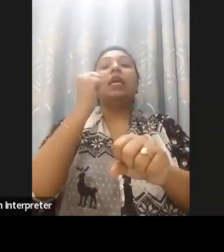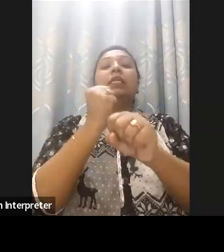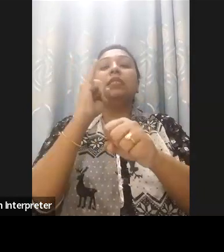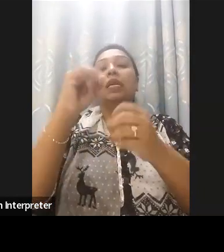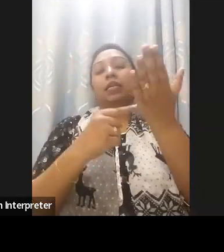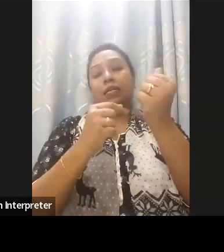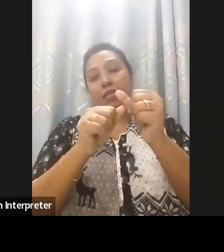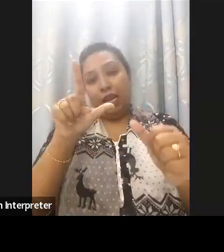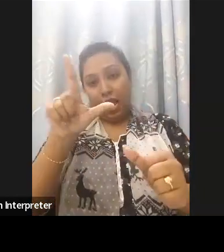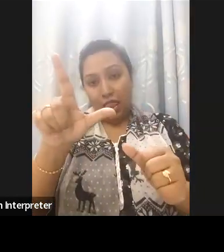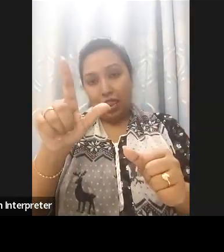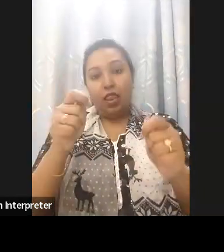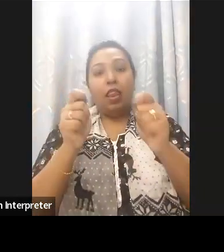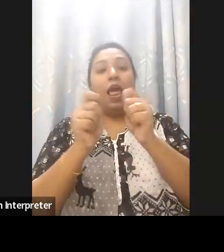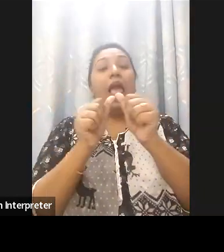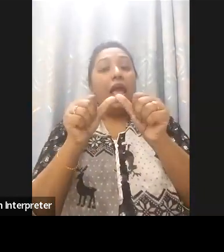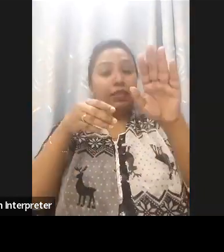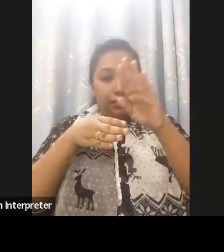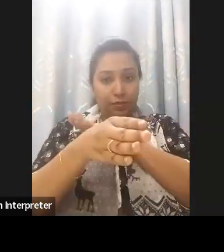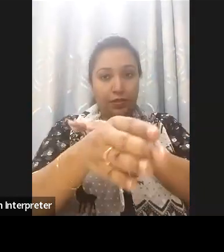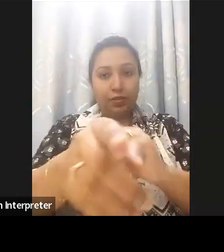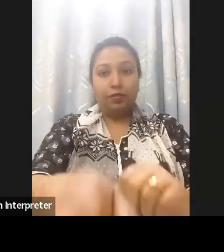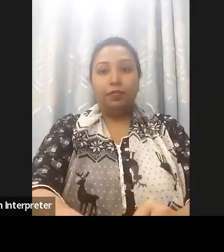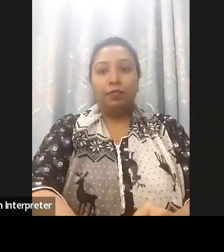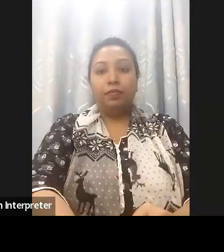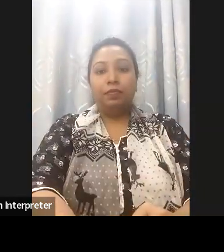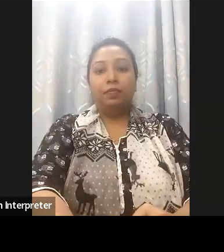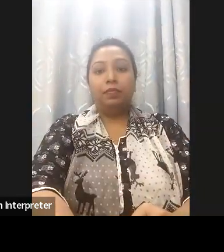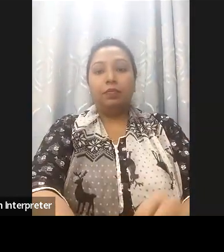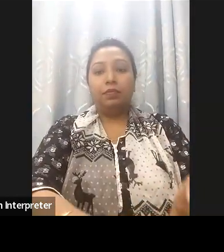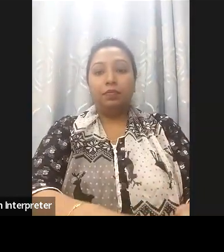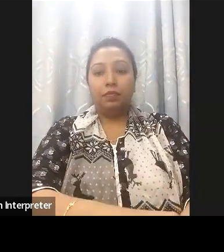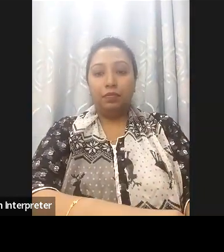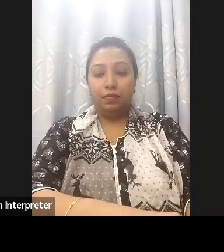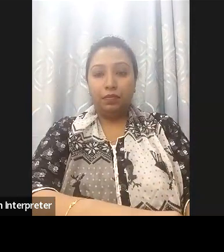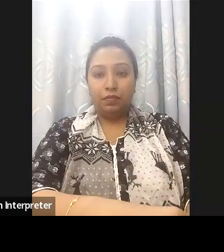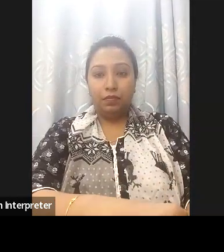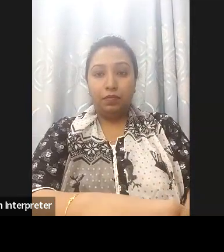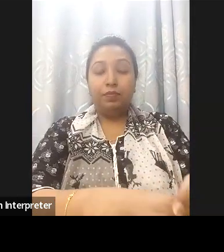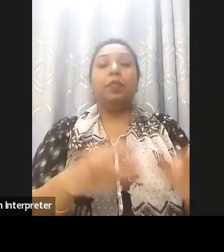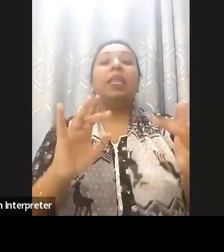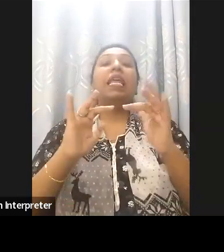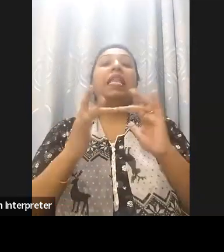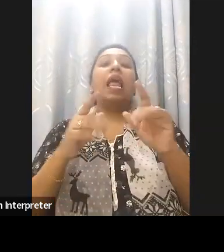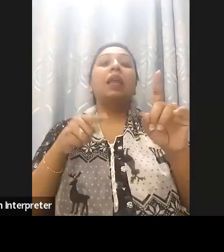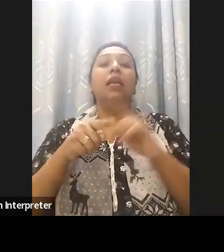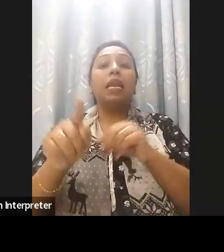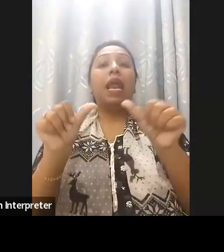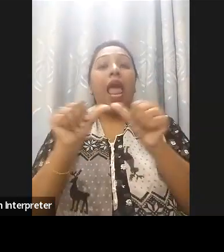last but not least having access to Internet by persons with disabilities under outcomes.